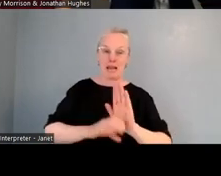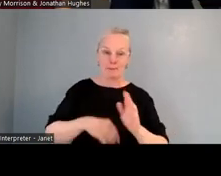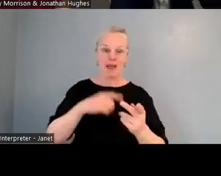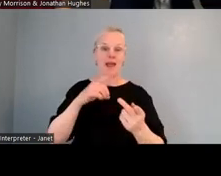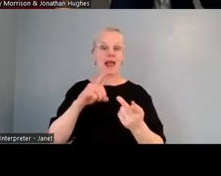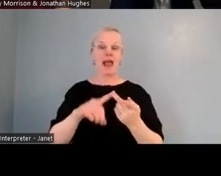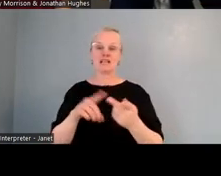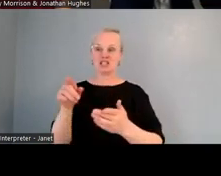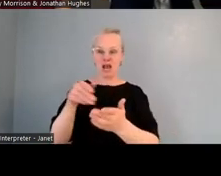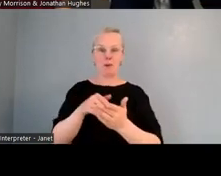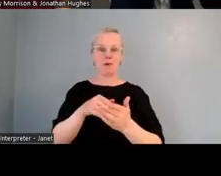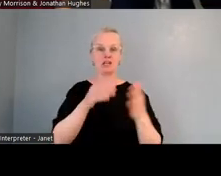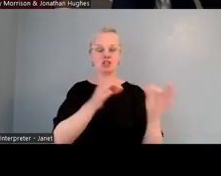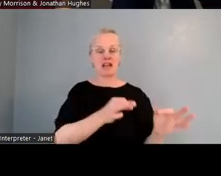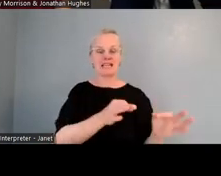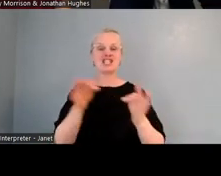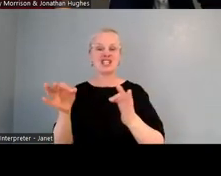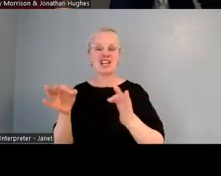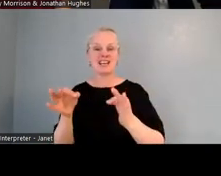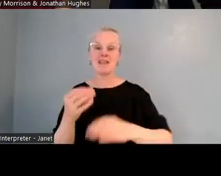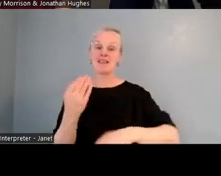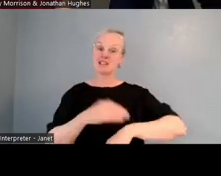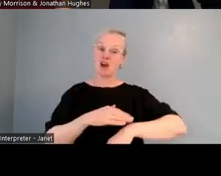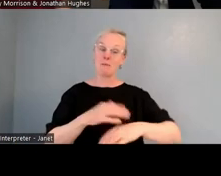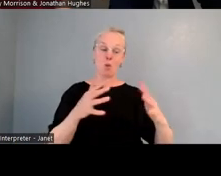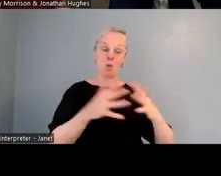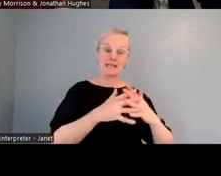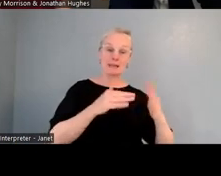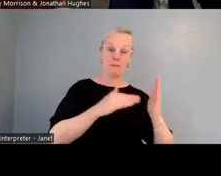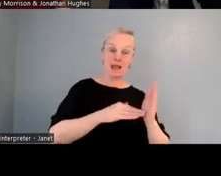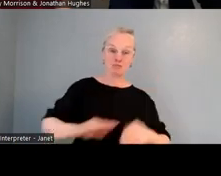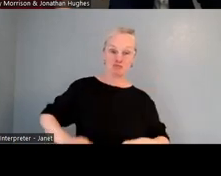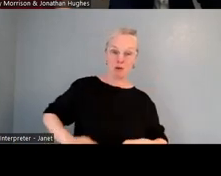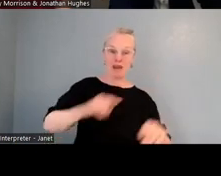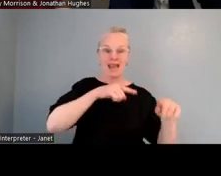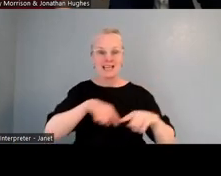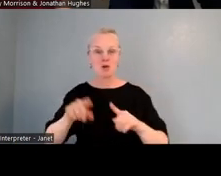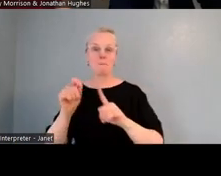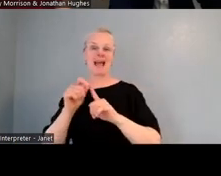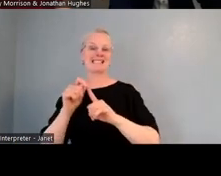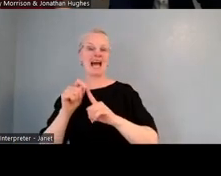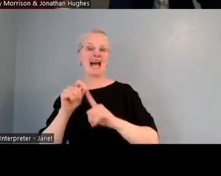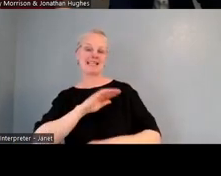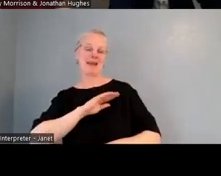from at that stage Westmere into our school as well. Yeah, so I remember distinctly Jane asking me